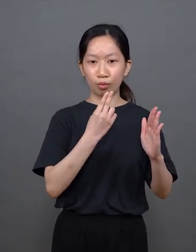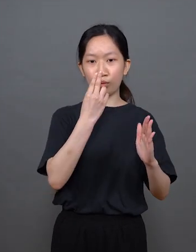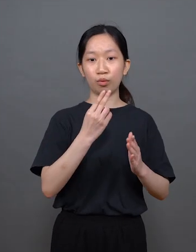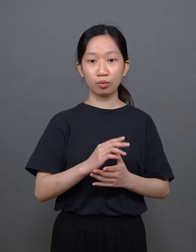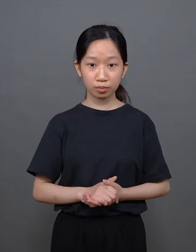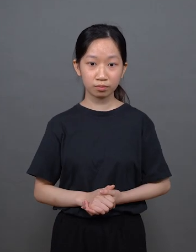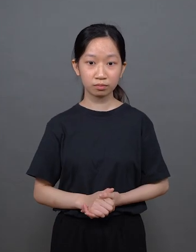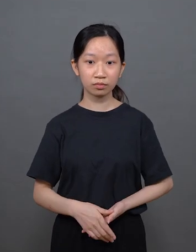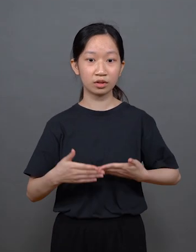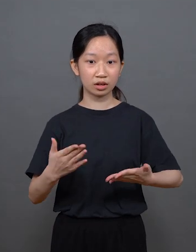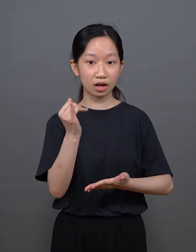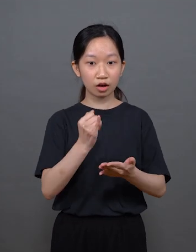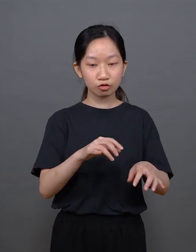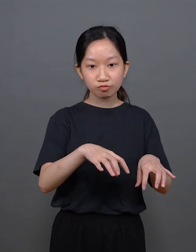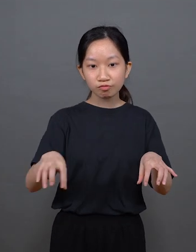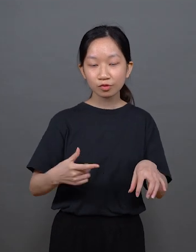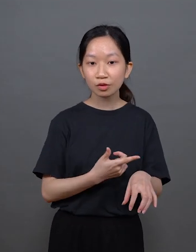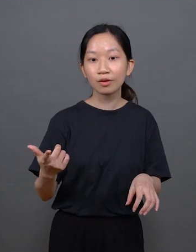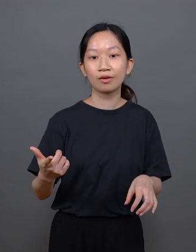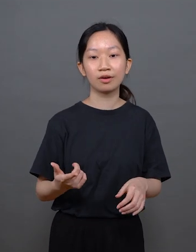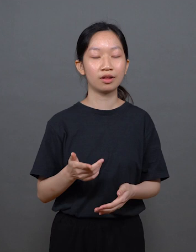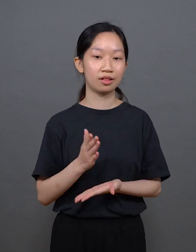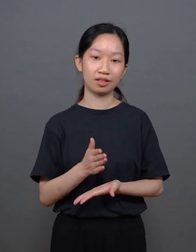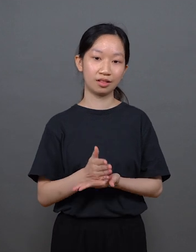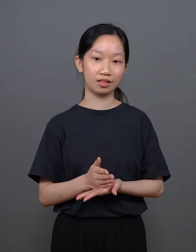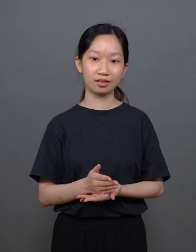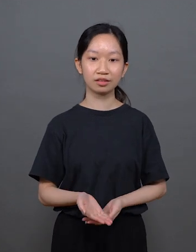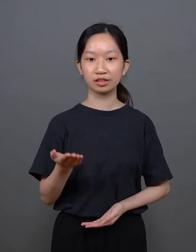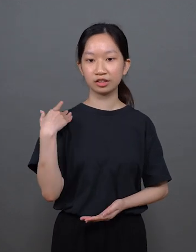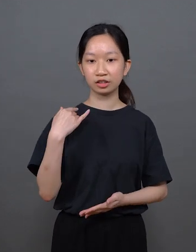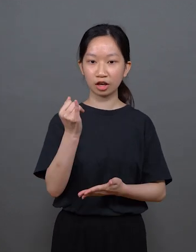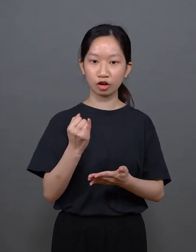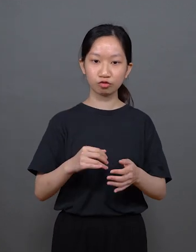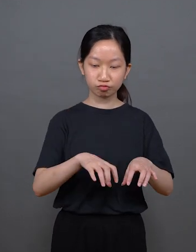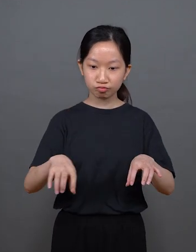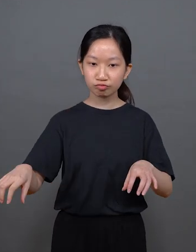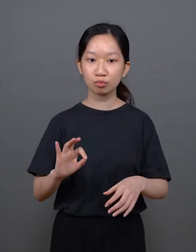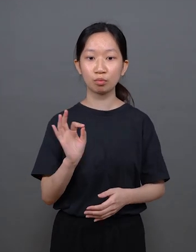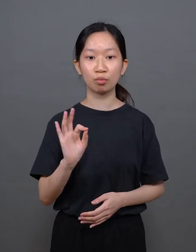At the time, there were no art spaces; unlike now, when we have exhibitions every day Basically, there were no galleries or artists hosting activities